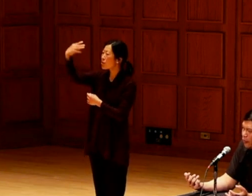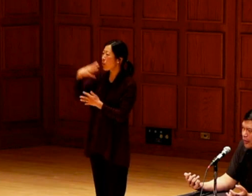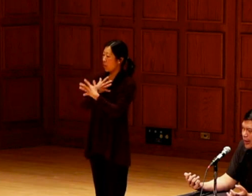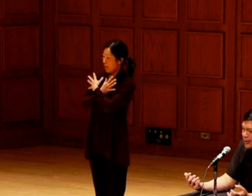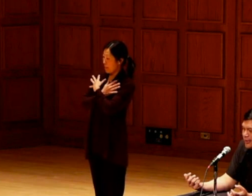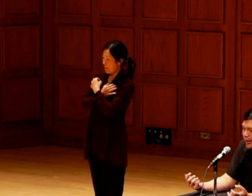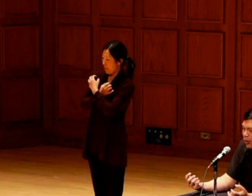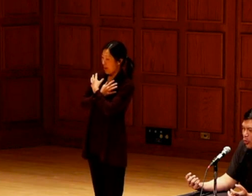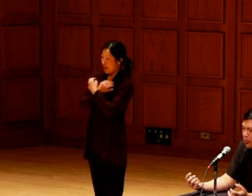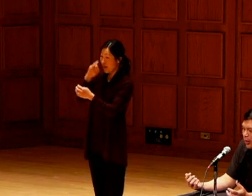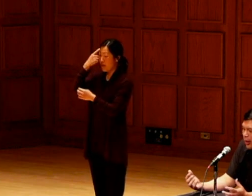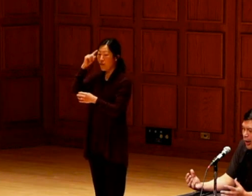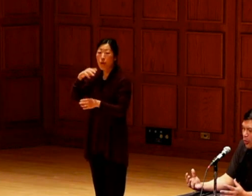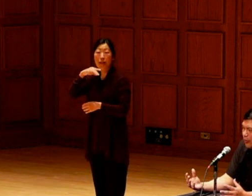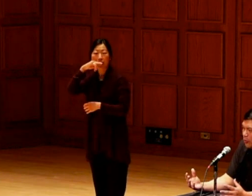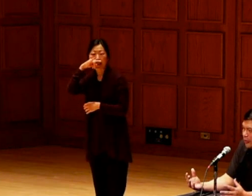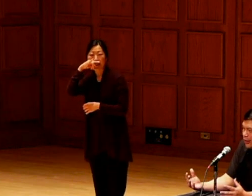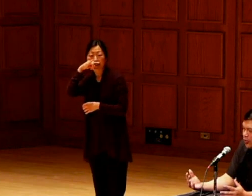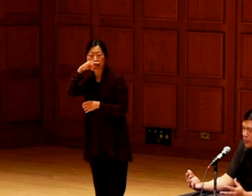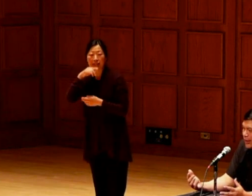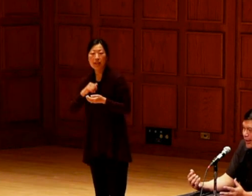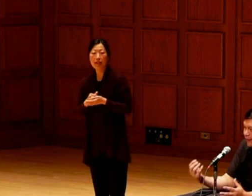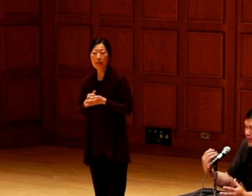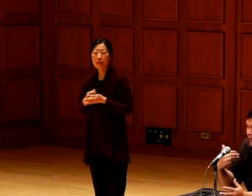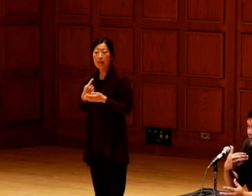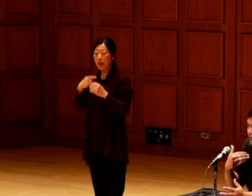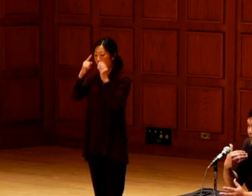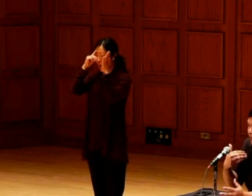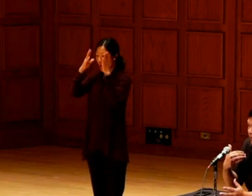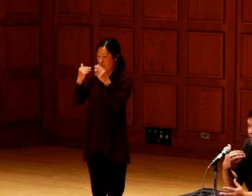hope the Solar Bears do for the kids is I hope that what they do is